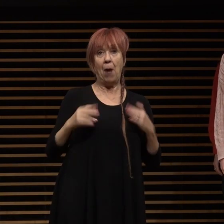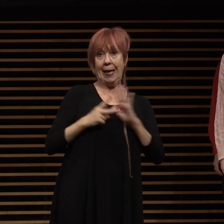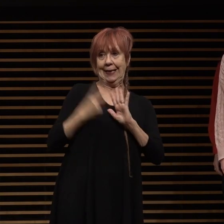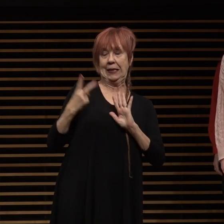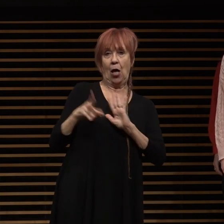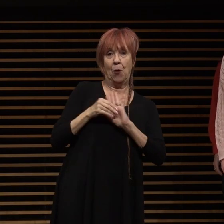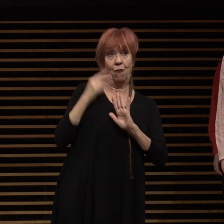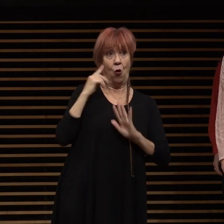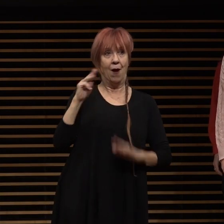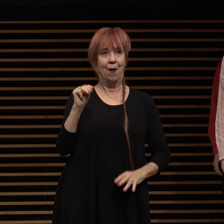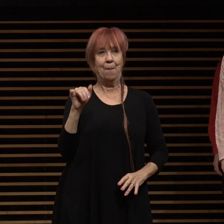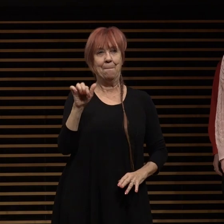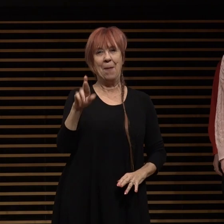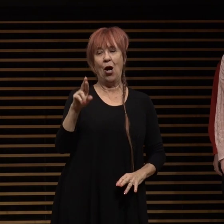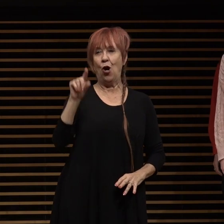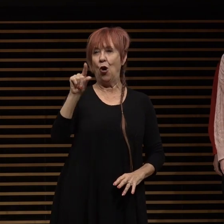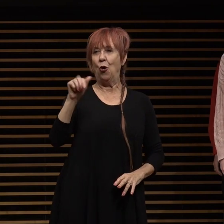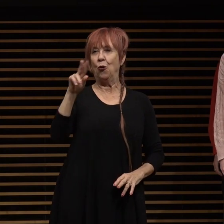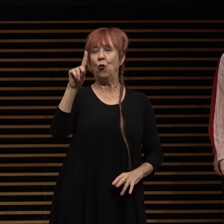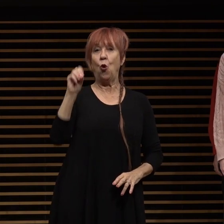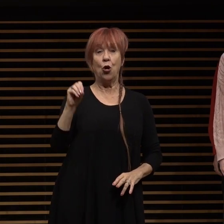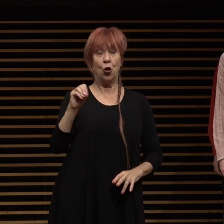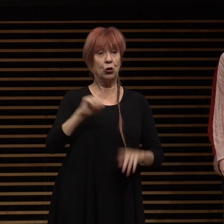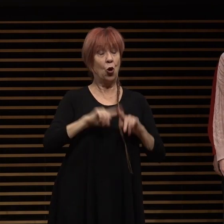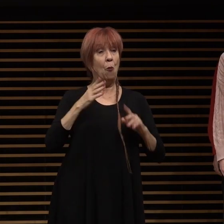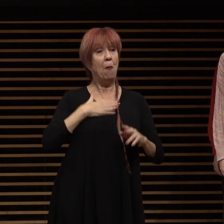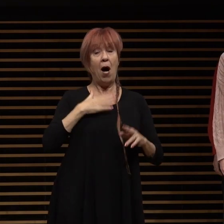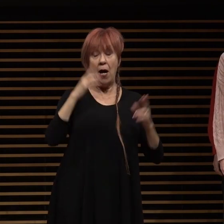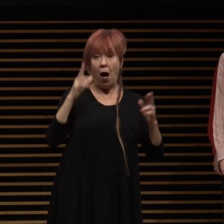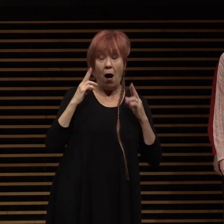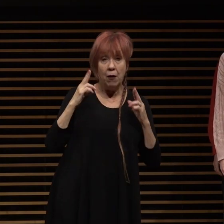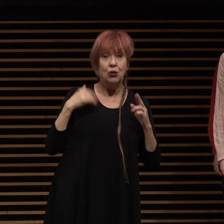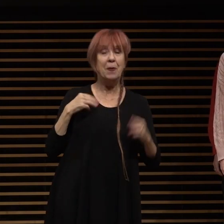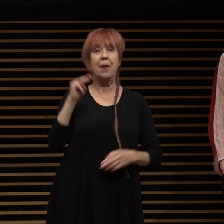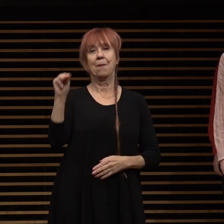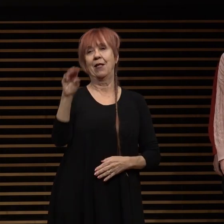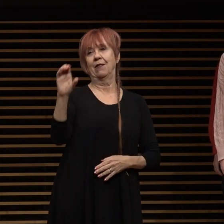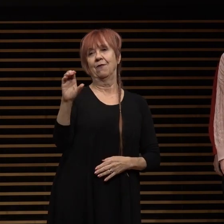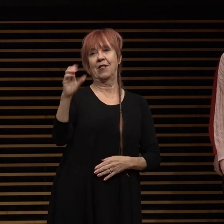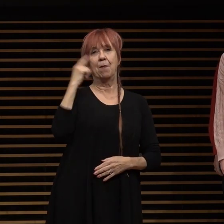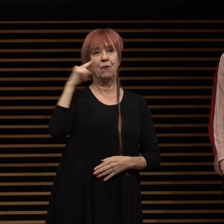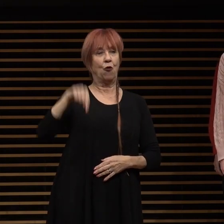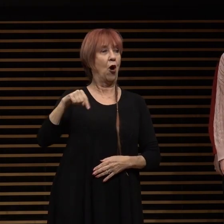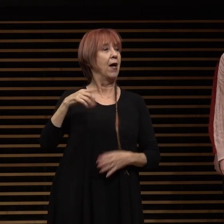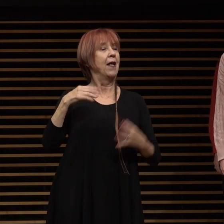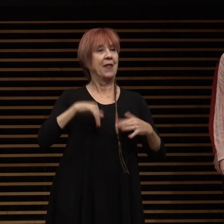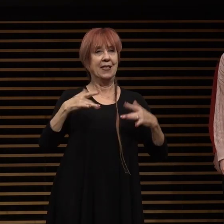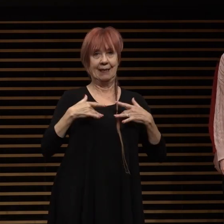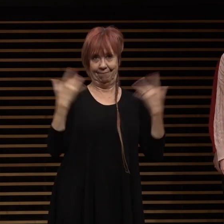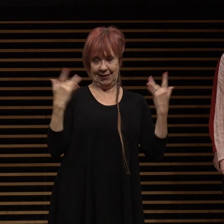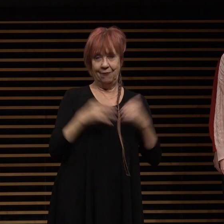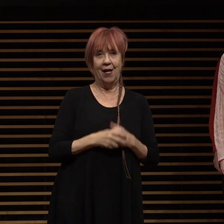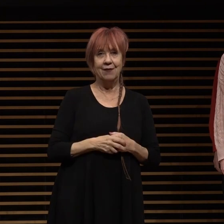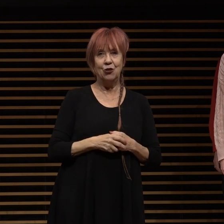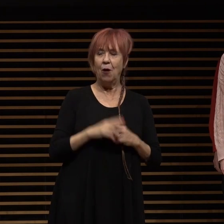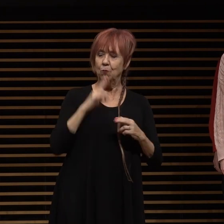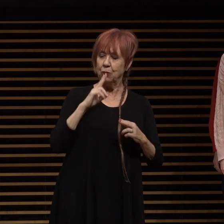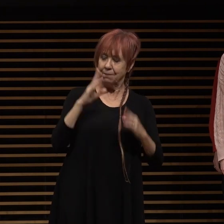gordo uh the vice mayor has the honor of serving as the master of ceremonies for the state of the city so i feel really